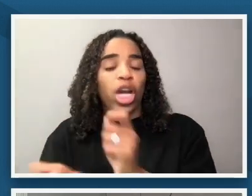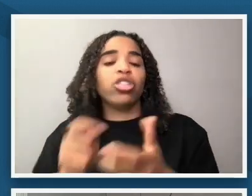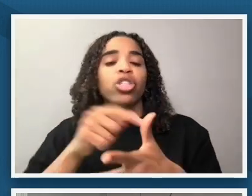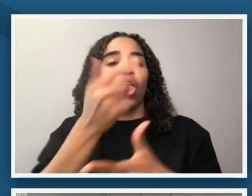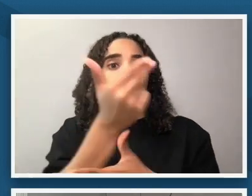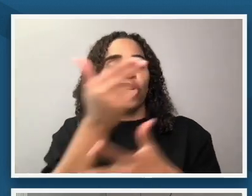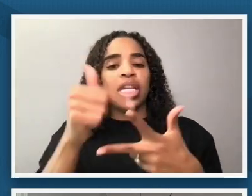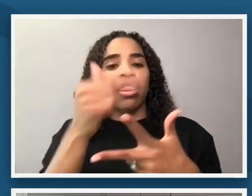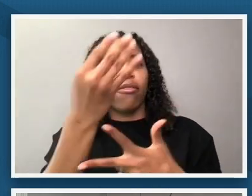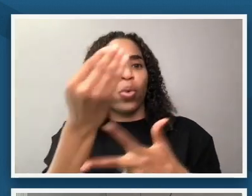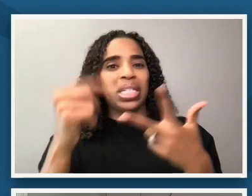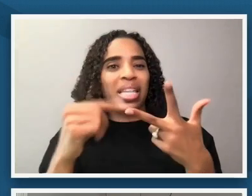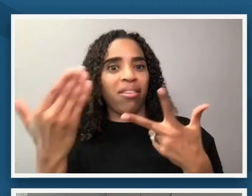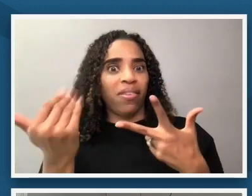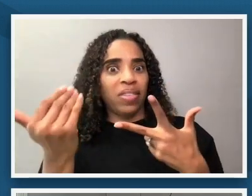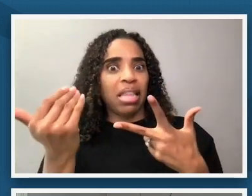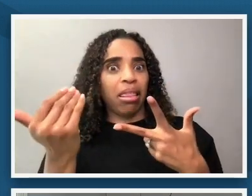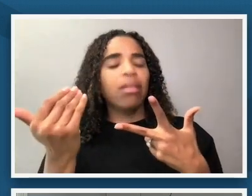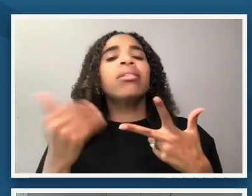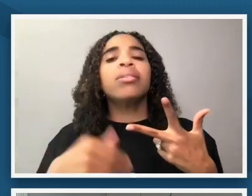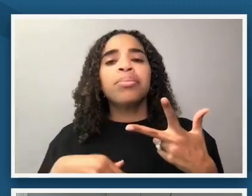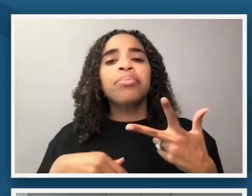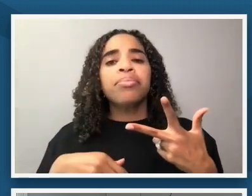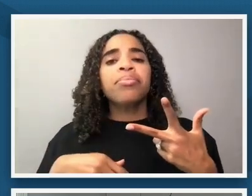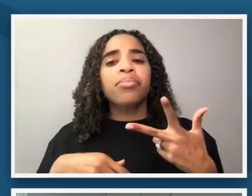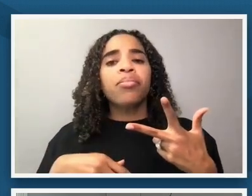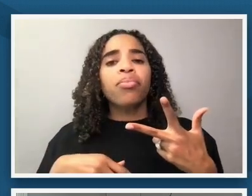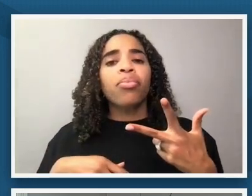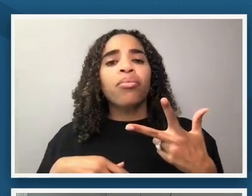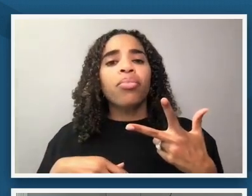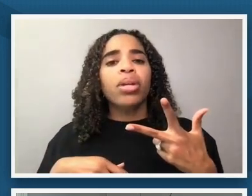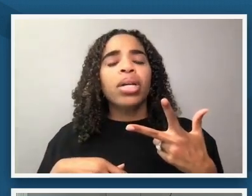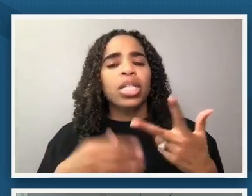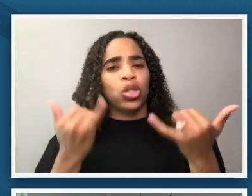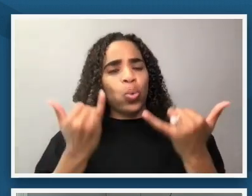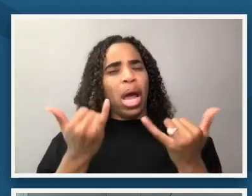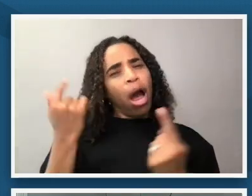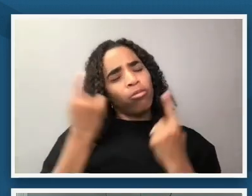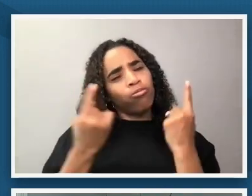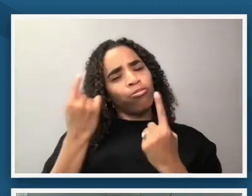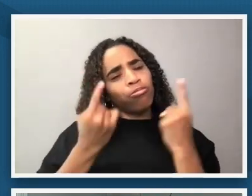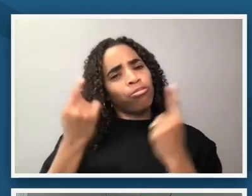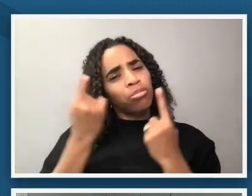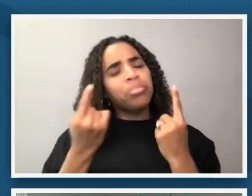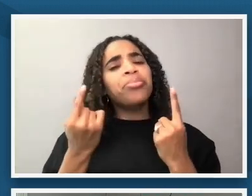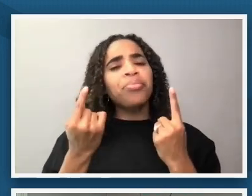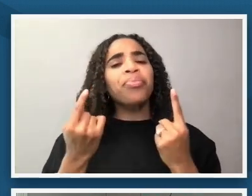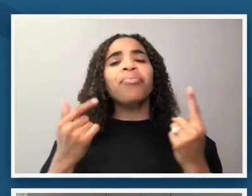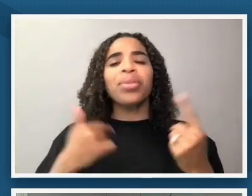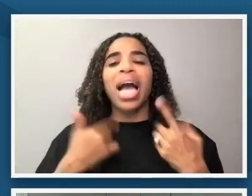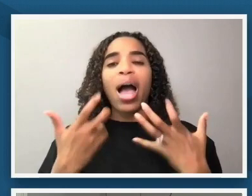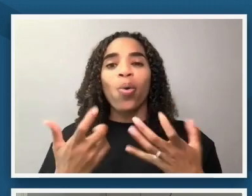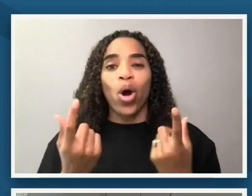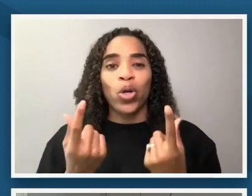the 15th and just to seed that in now but i wanted to